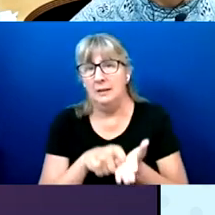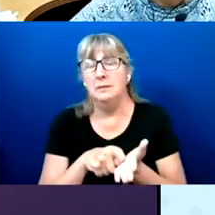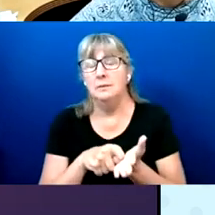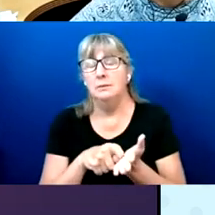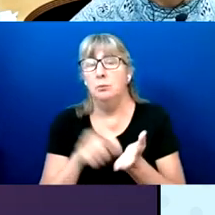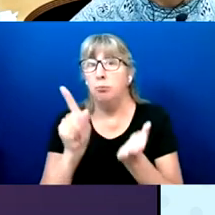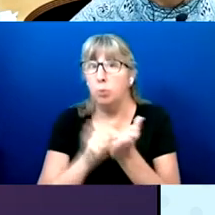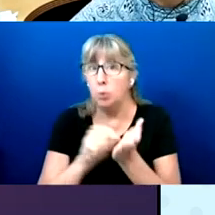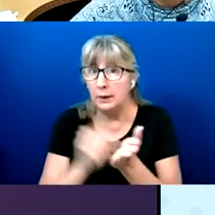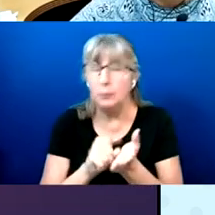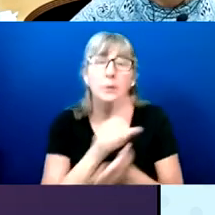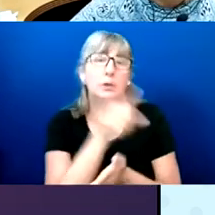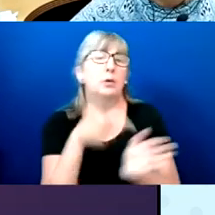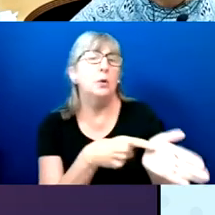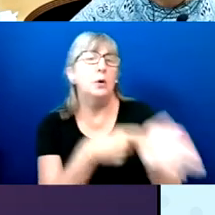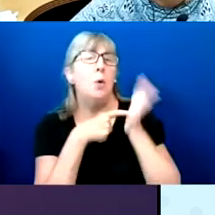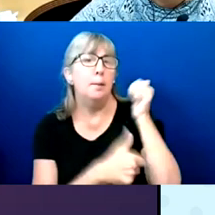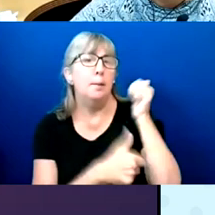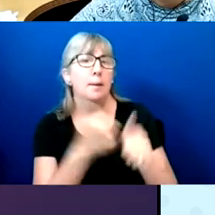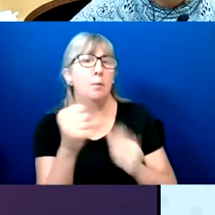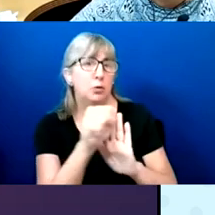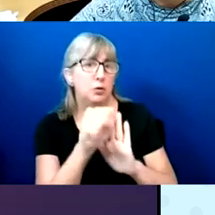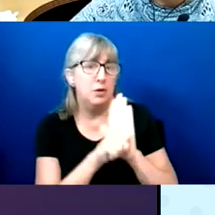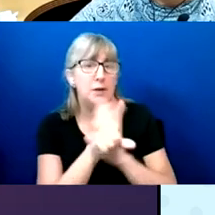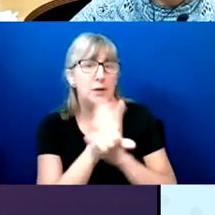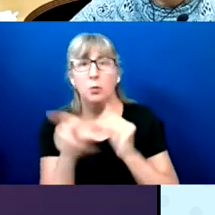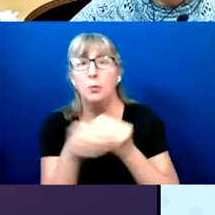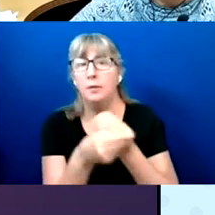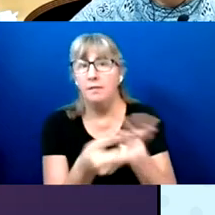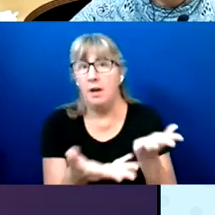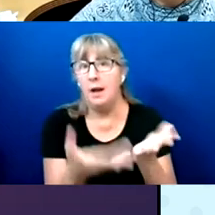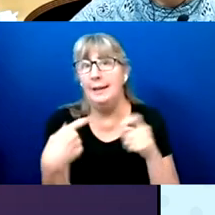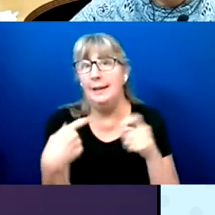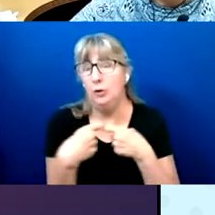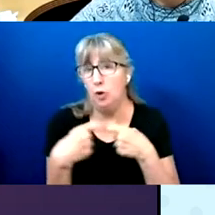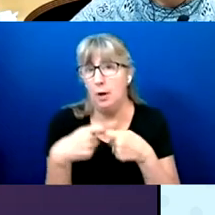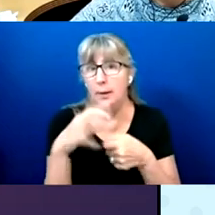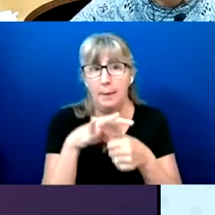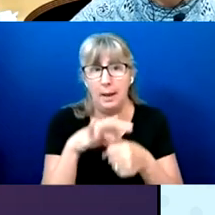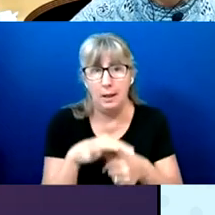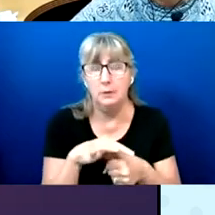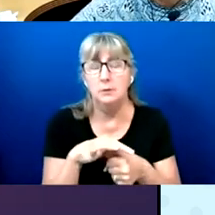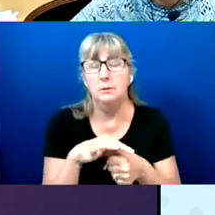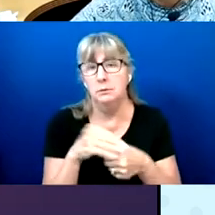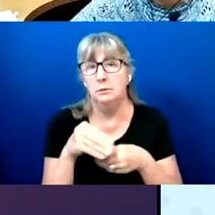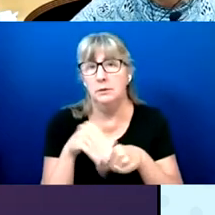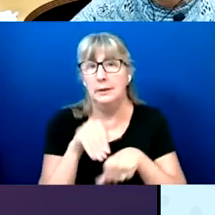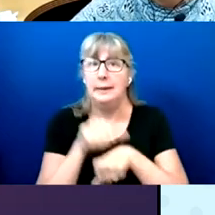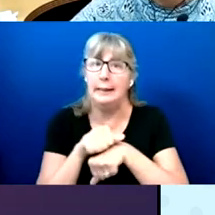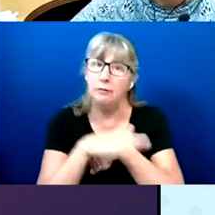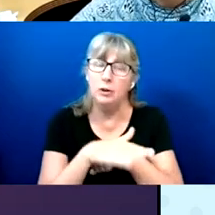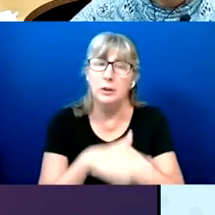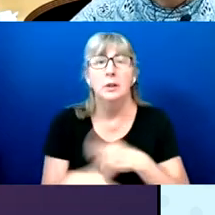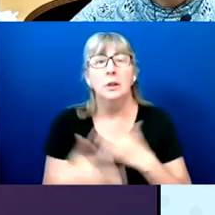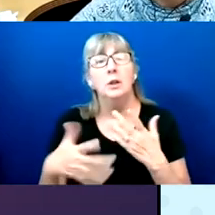majority of the states that provide electronic ballot delivery. So an accessible way to mark a ballot, but they do require ballot be precipitated out.